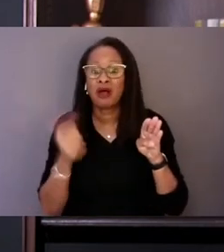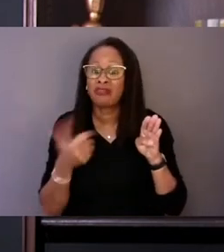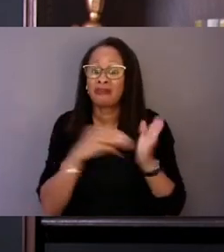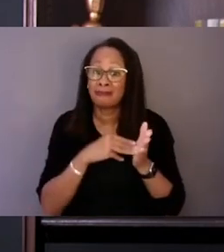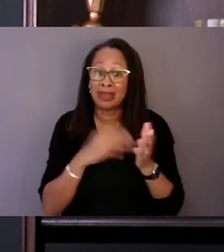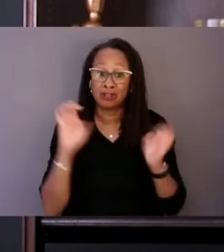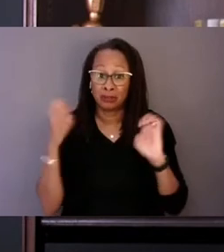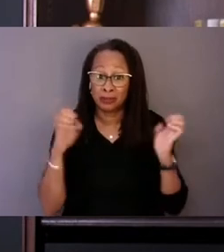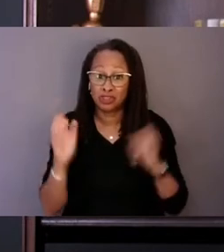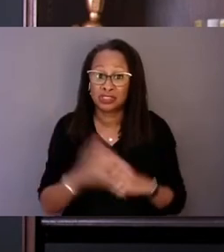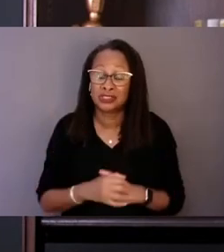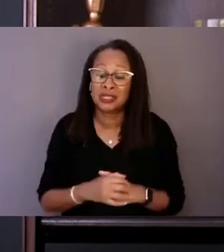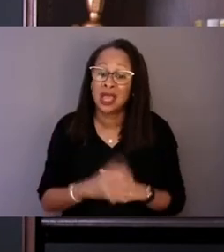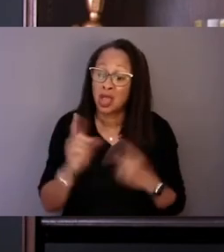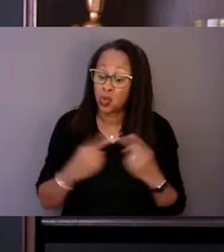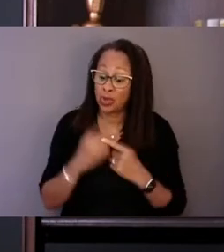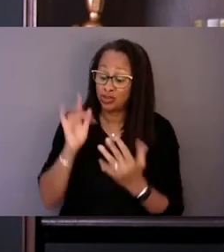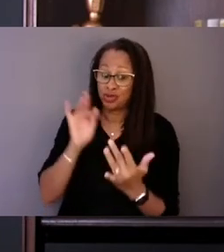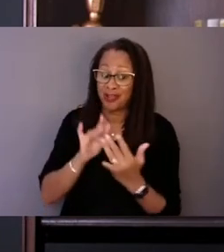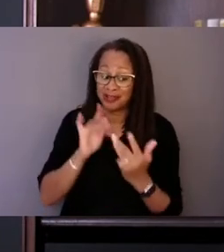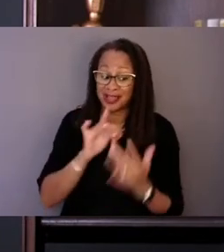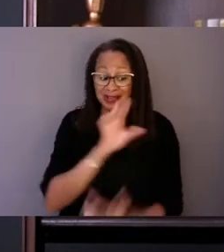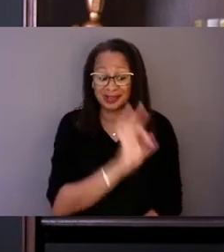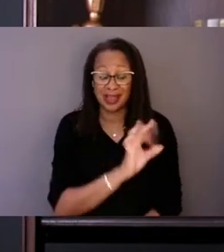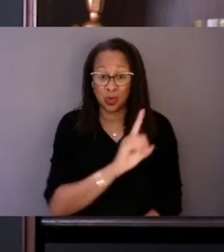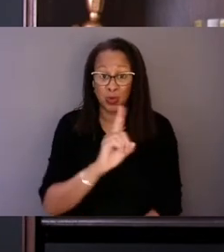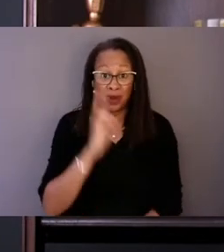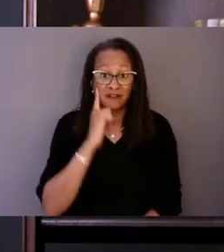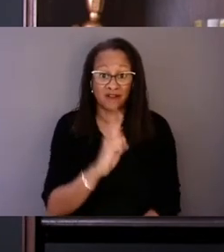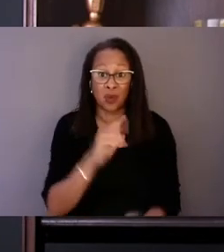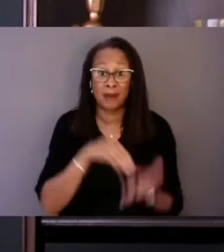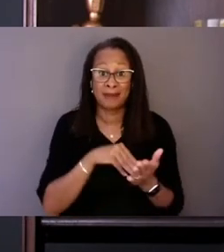When you call 9-1-1 for a medical emergency, it's not just a hotline,